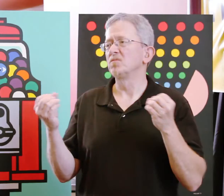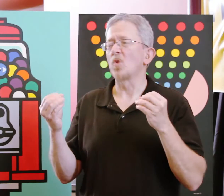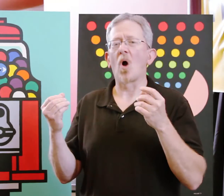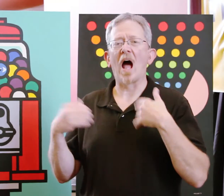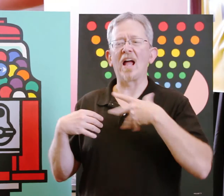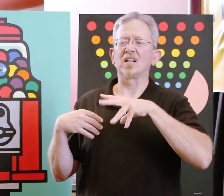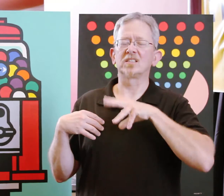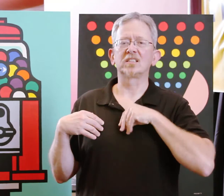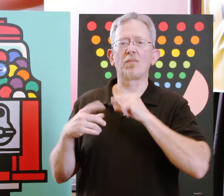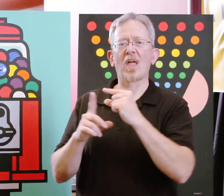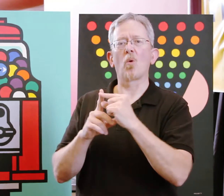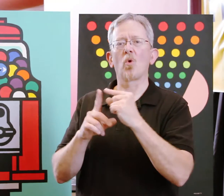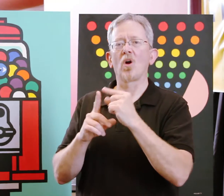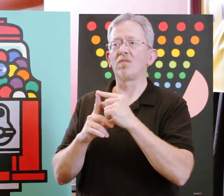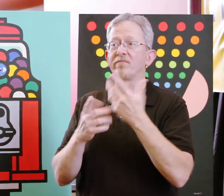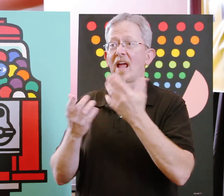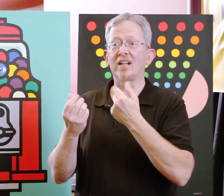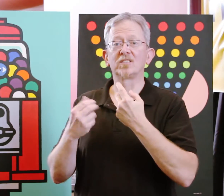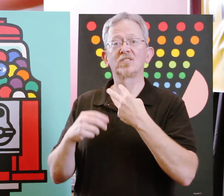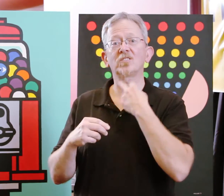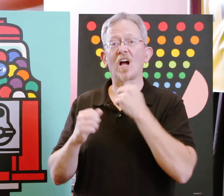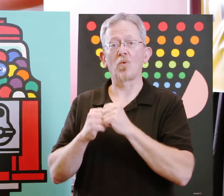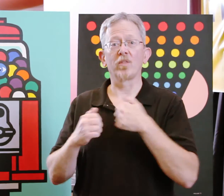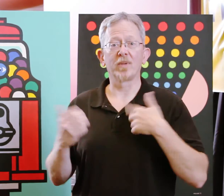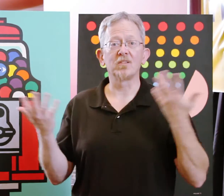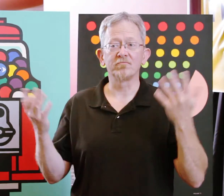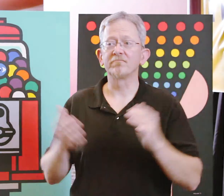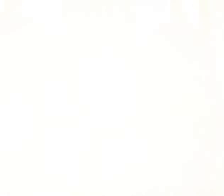So I've accepted that word and it's stuck with me.